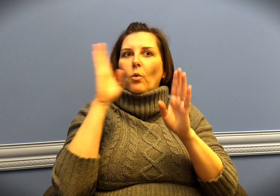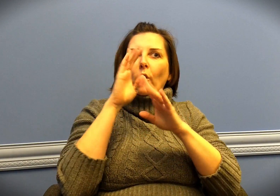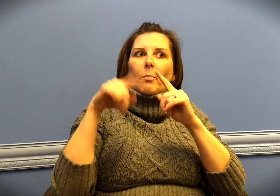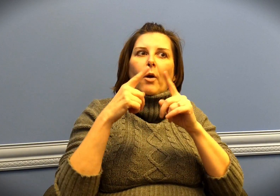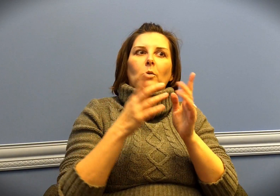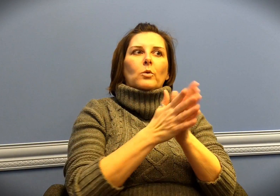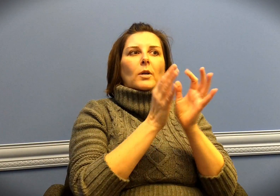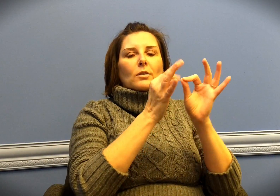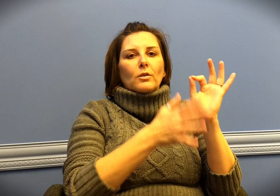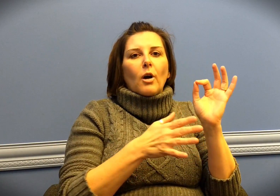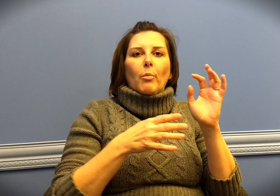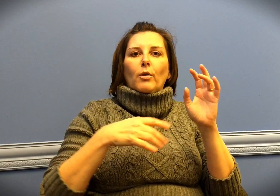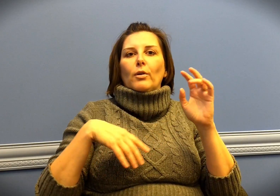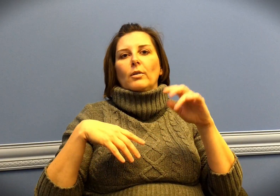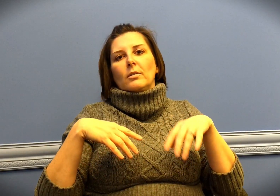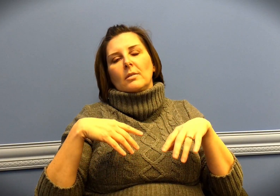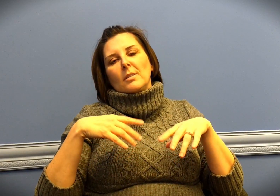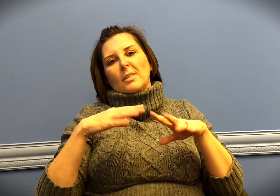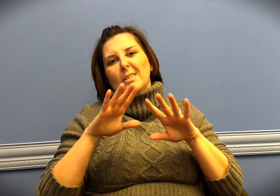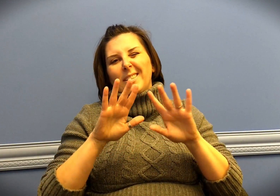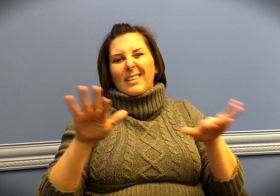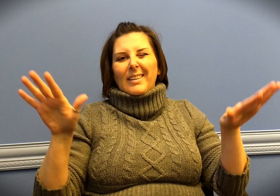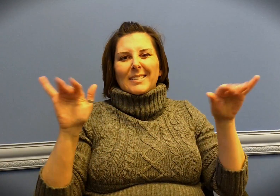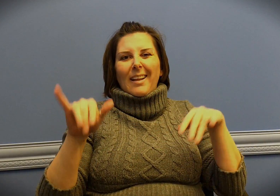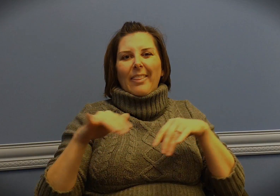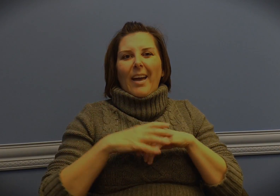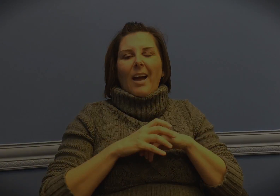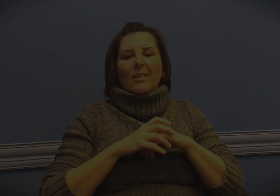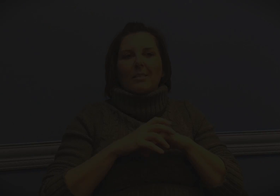or other things that go along with being Deaf -- things like that.